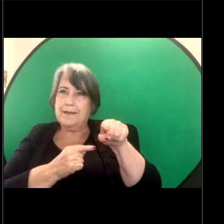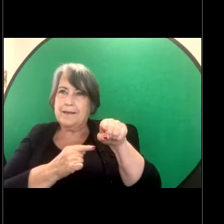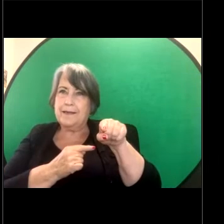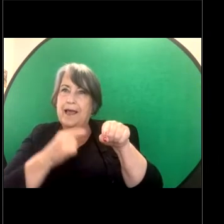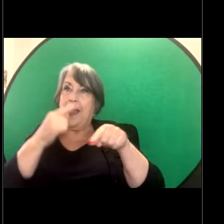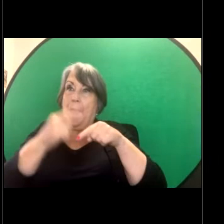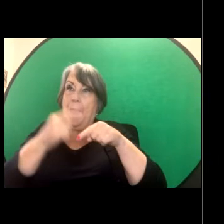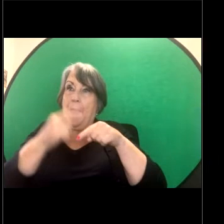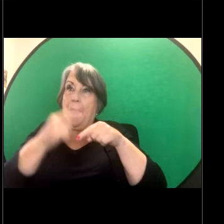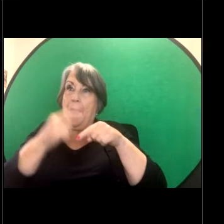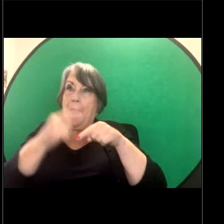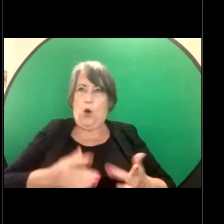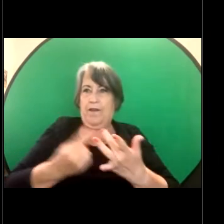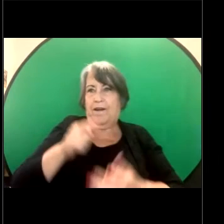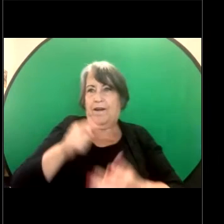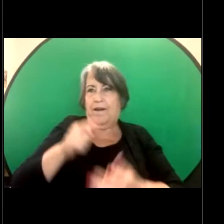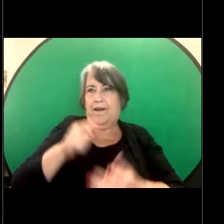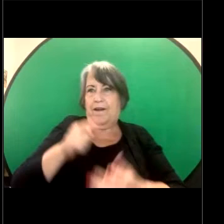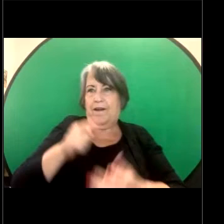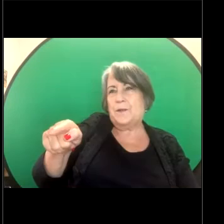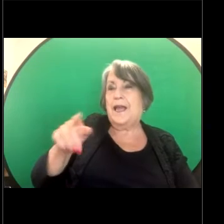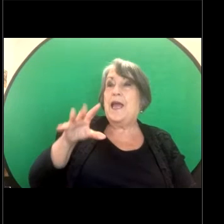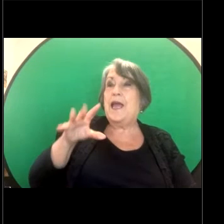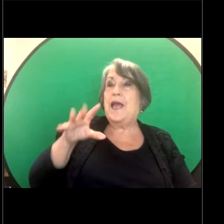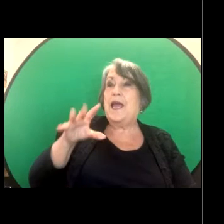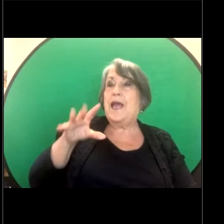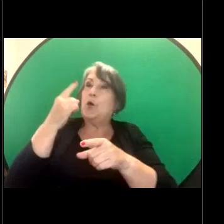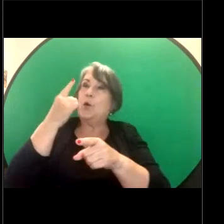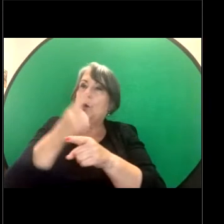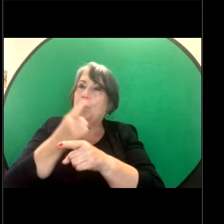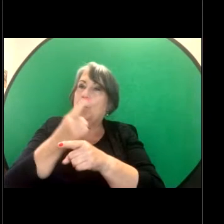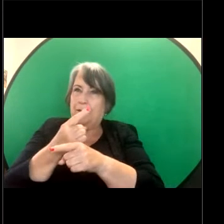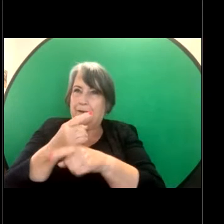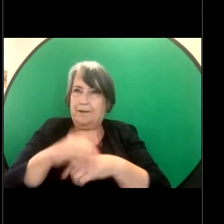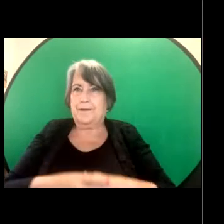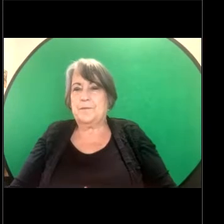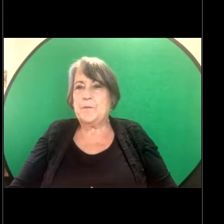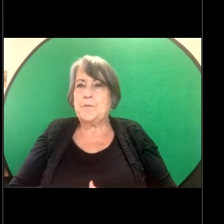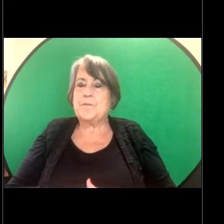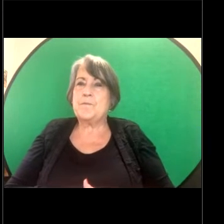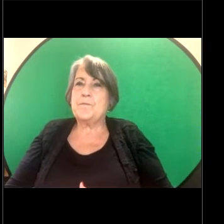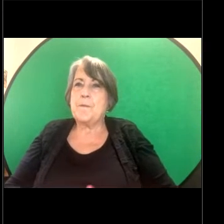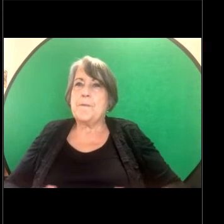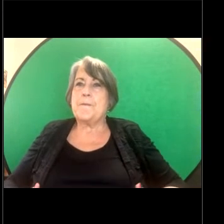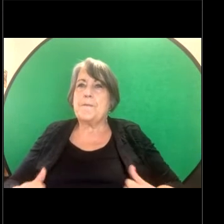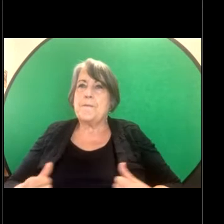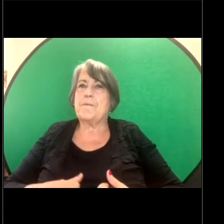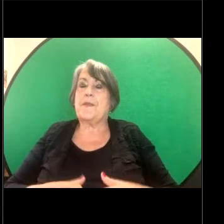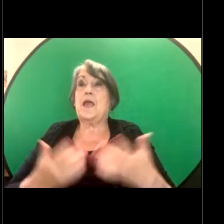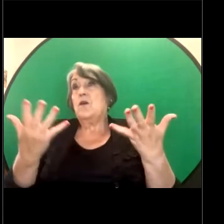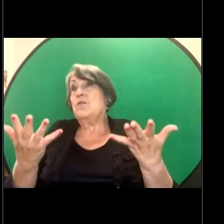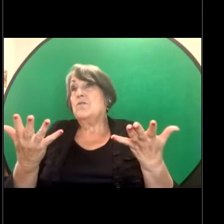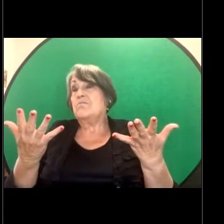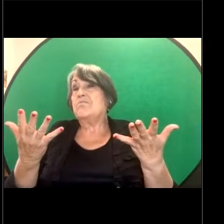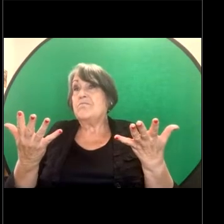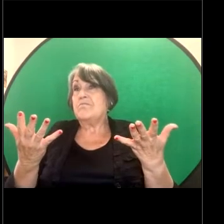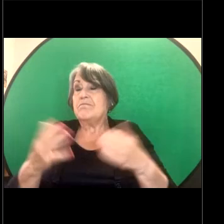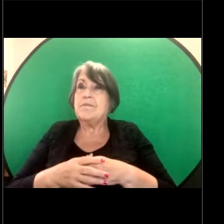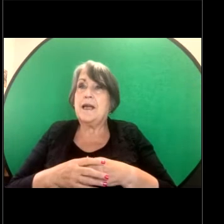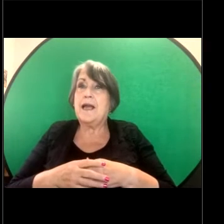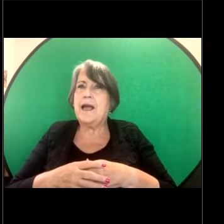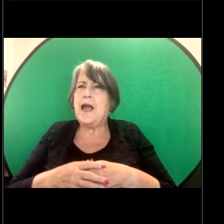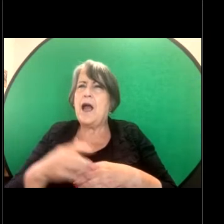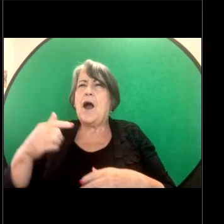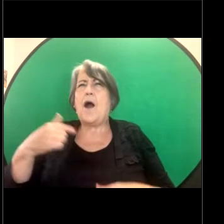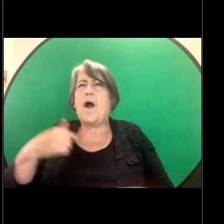including their hormone cycle? GILLIAN: Sure. So I guess one of the